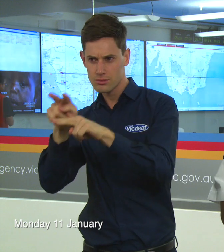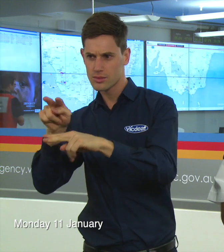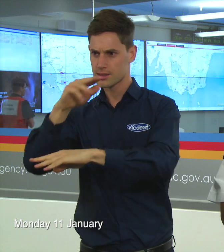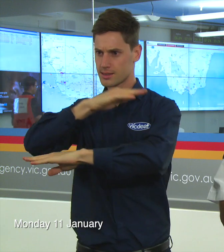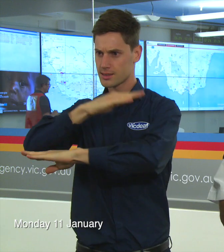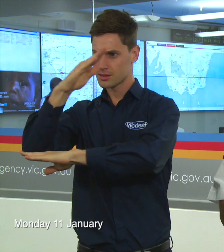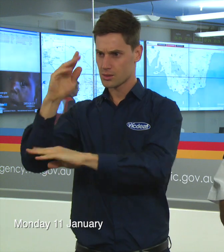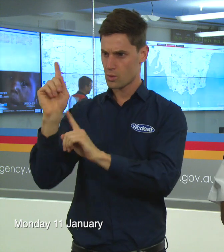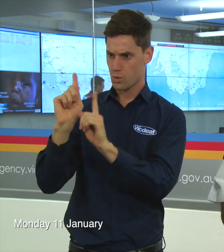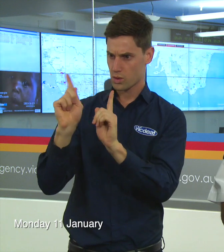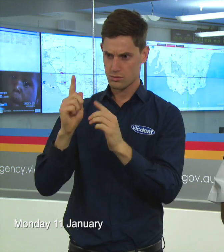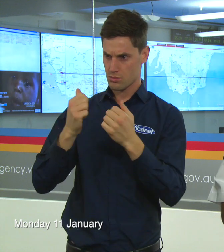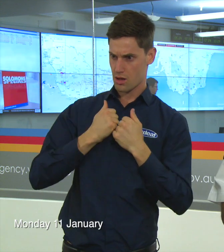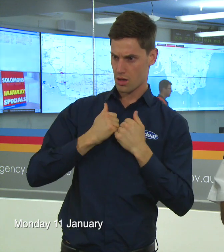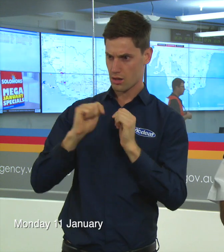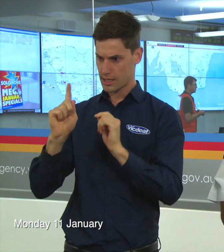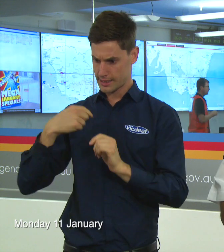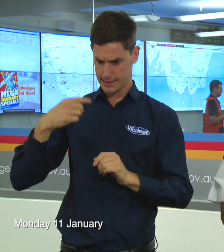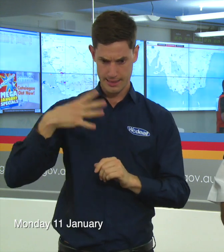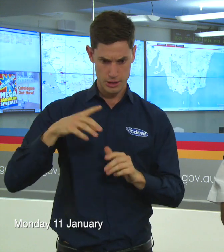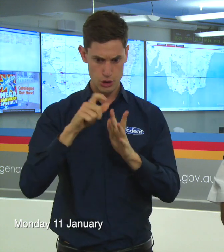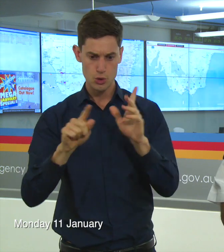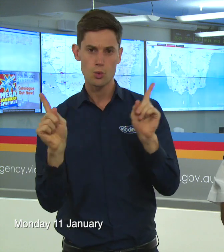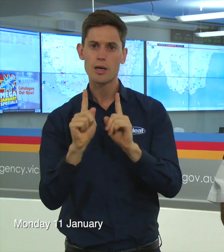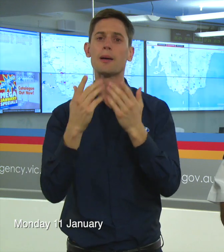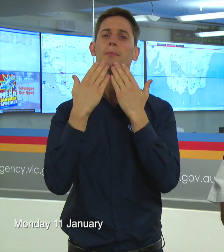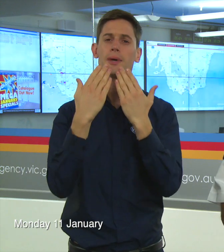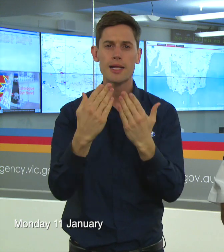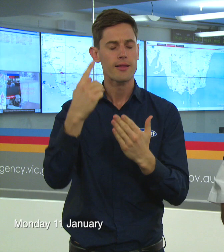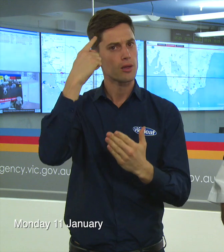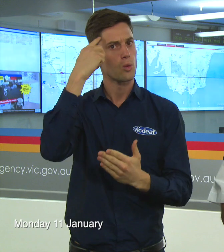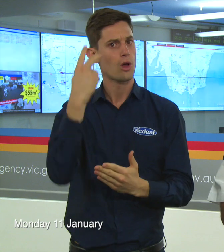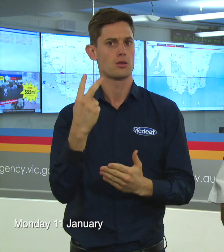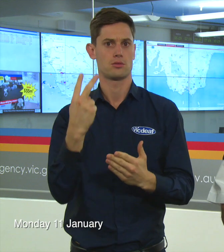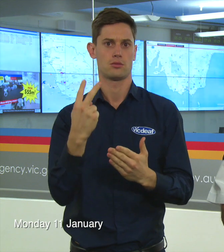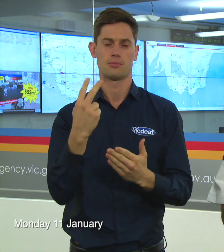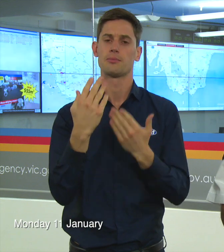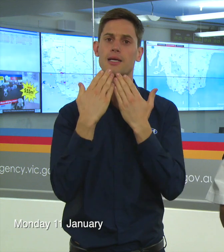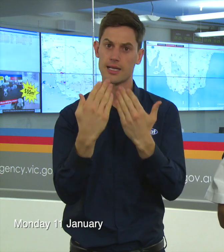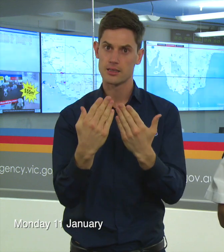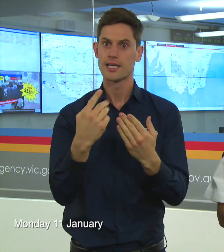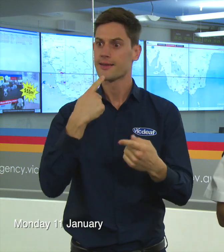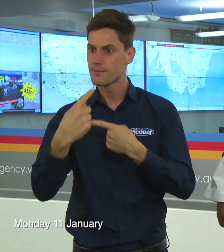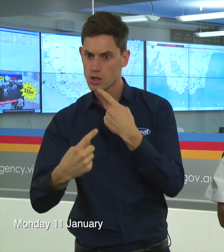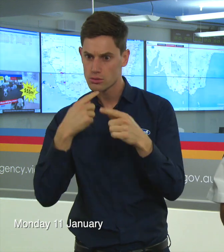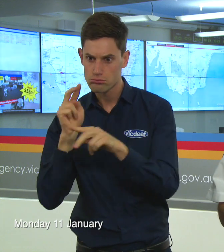Always get the information that allows you to make a good decision about your safety, absolutely critical.